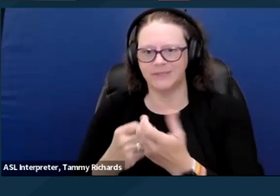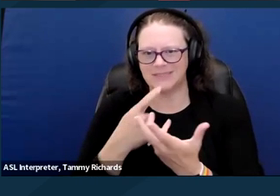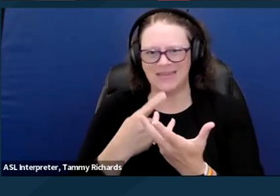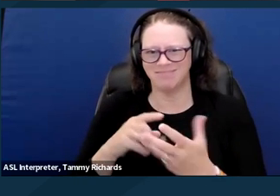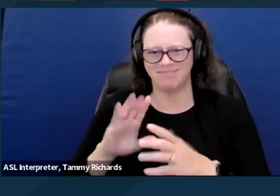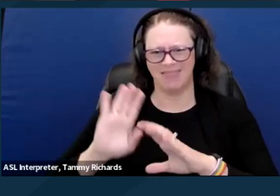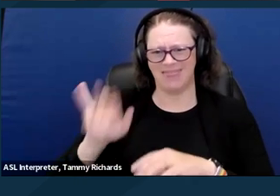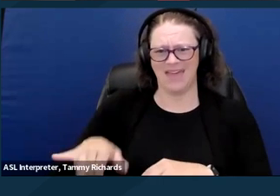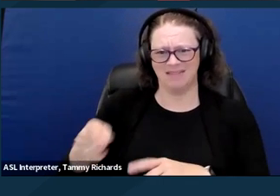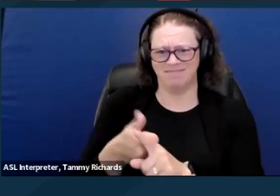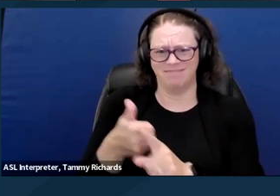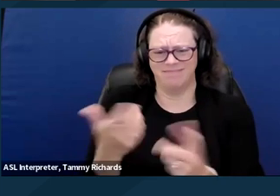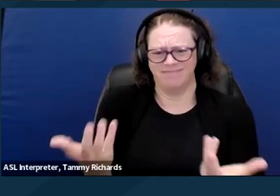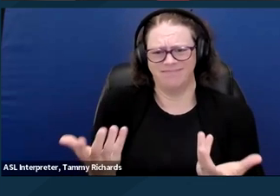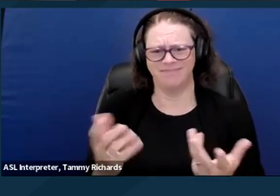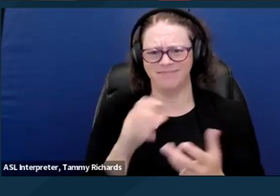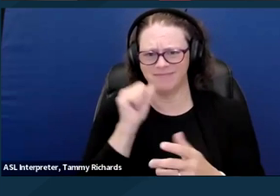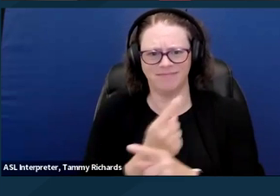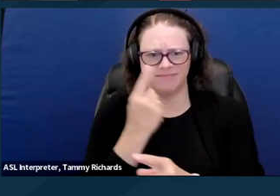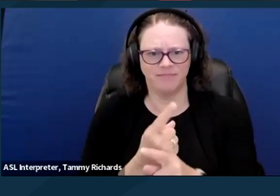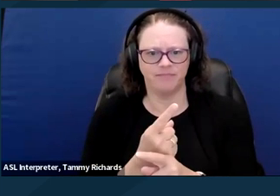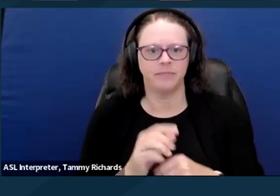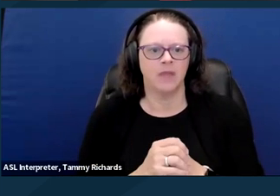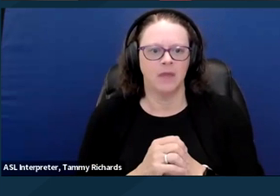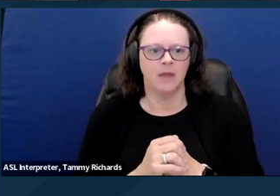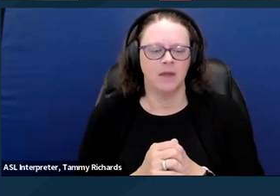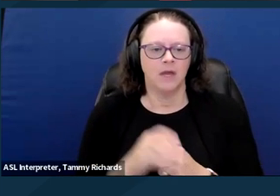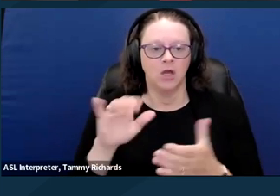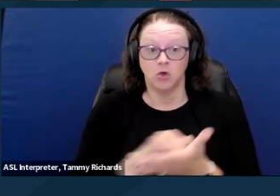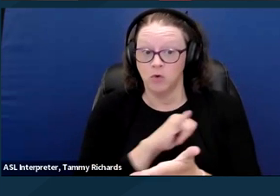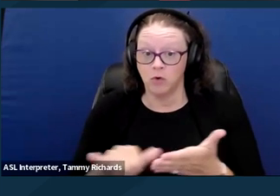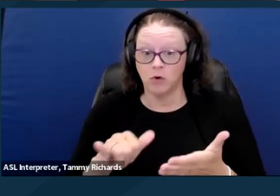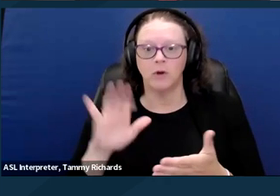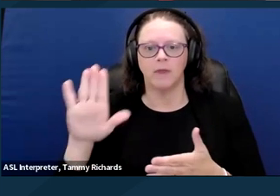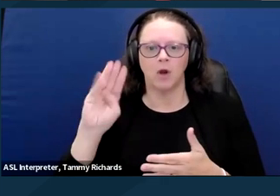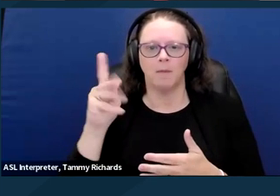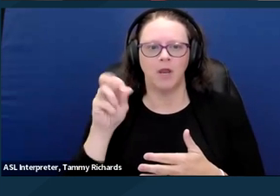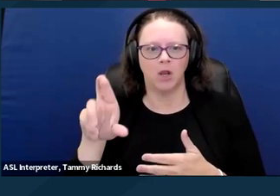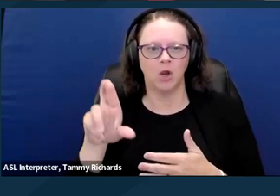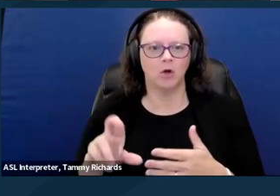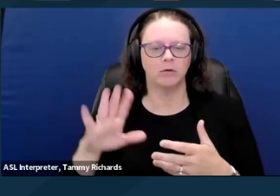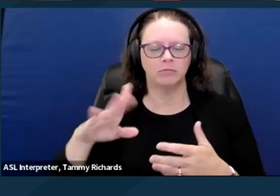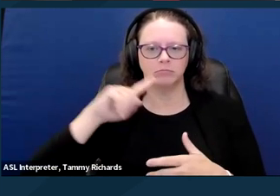the mayor announced an order to involuntarily take people to psychiatric hospitals